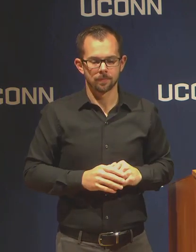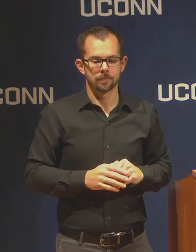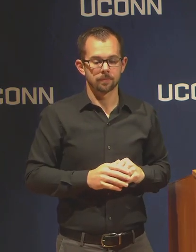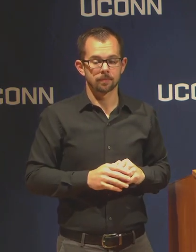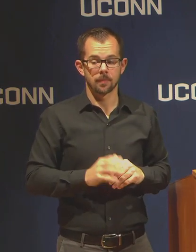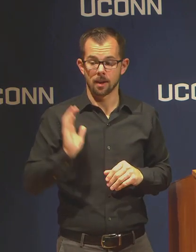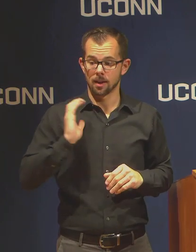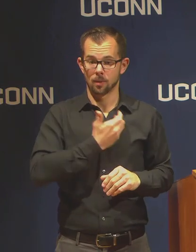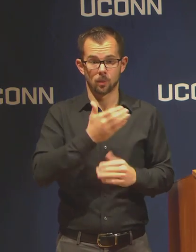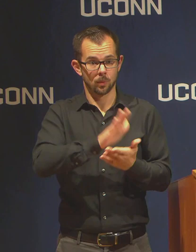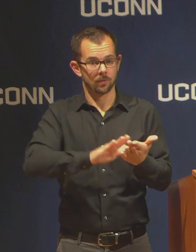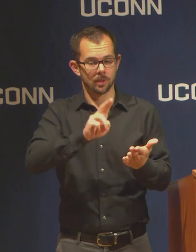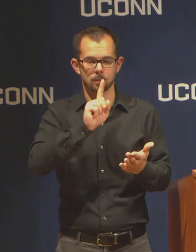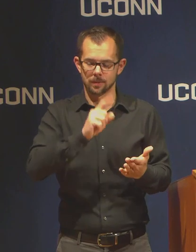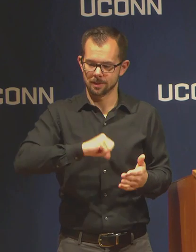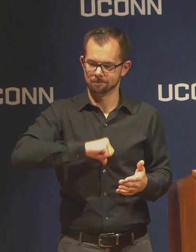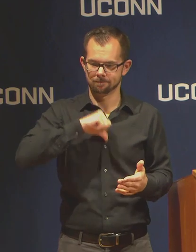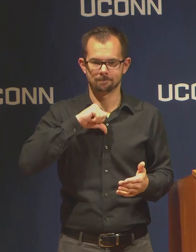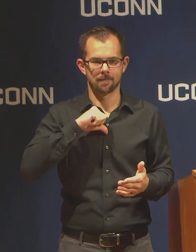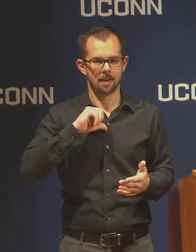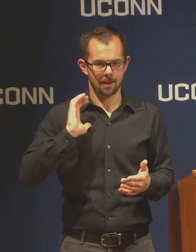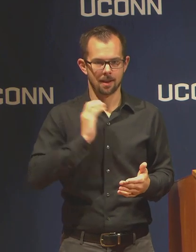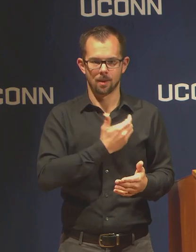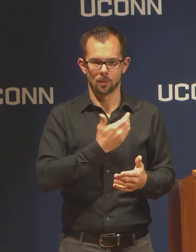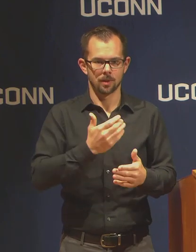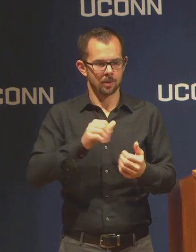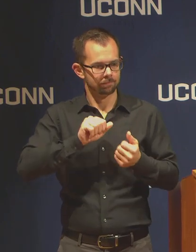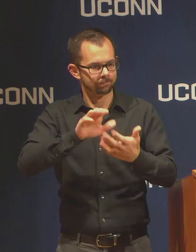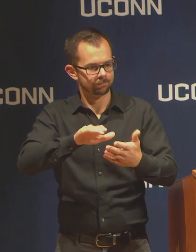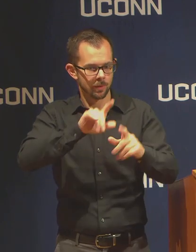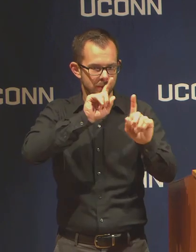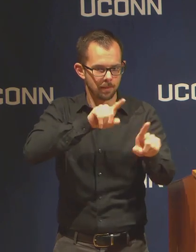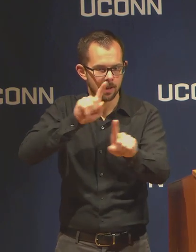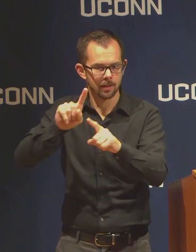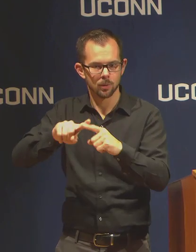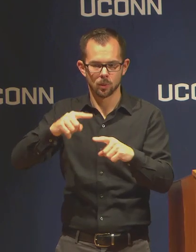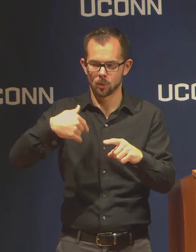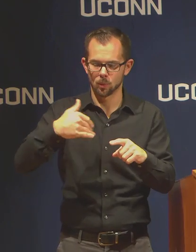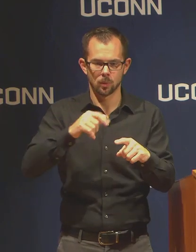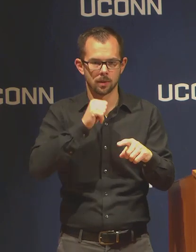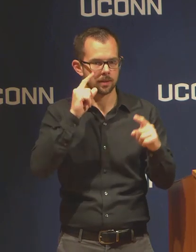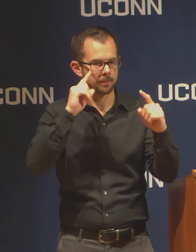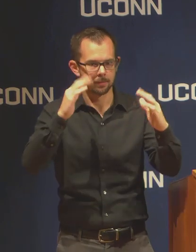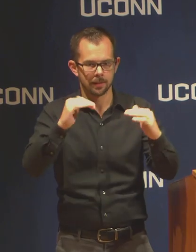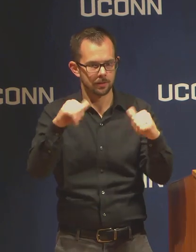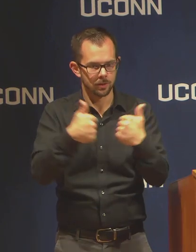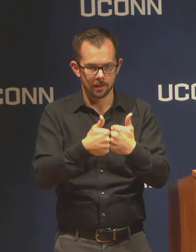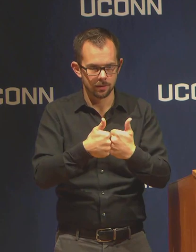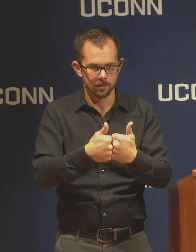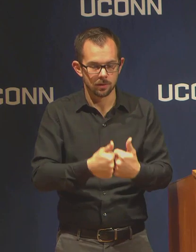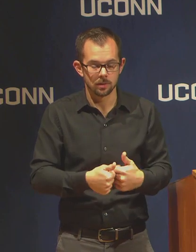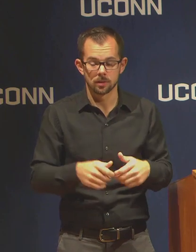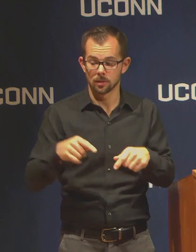responded to this unprecedented challenge. It has been flexible, it has been resilient